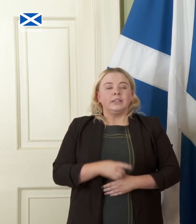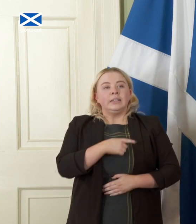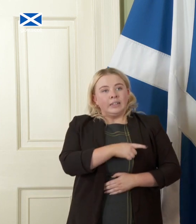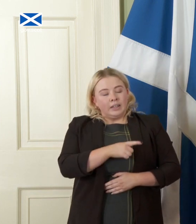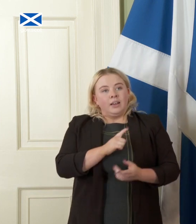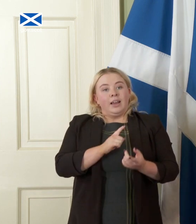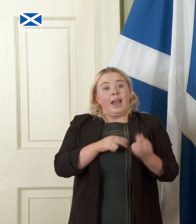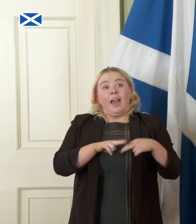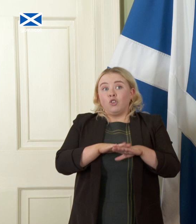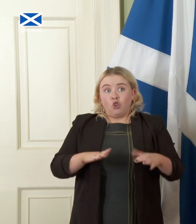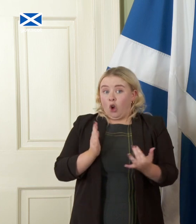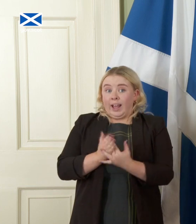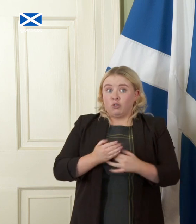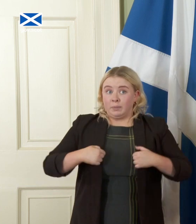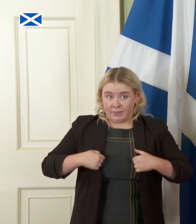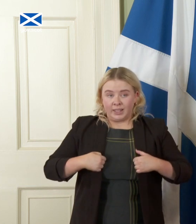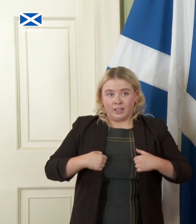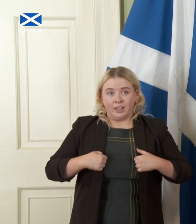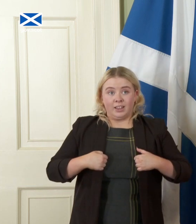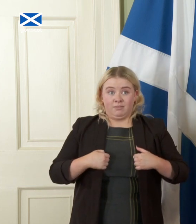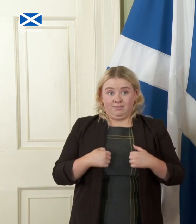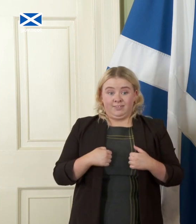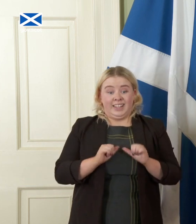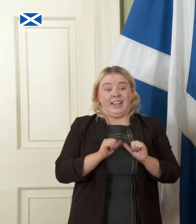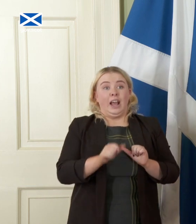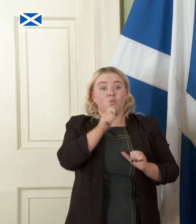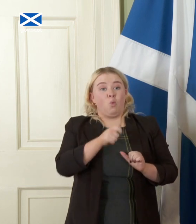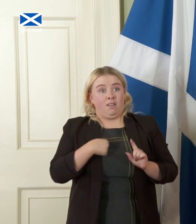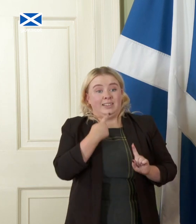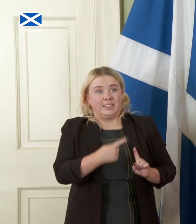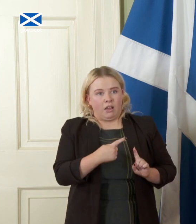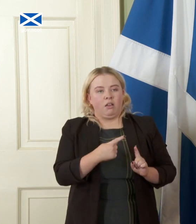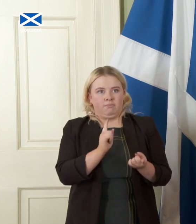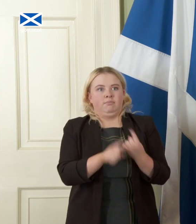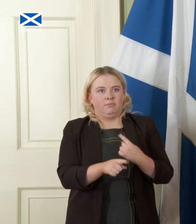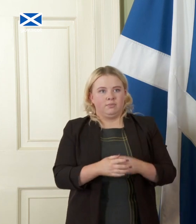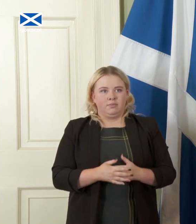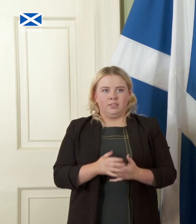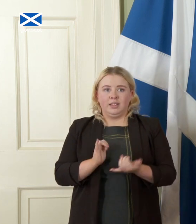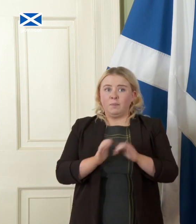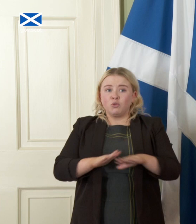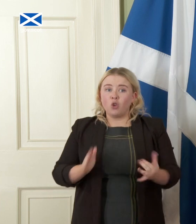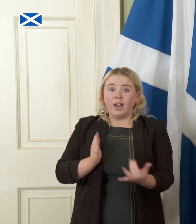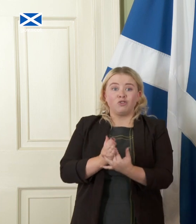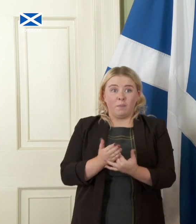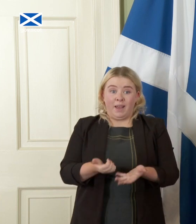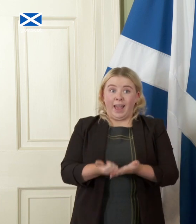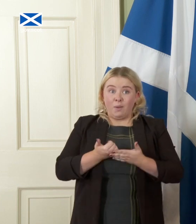had not interrupted me you would have found that was actually going to be the next words out of my mouth sometimes not interrupting gets you further than interrupting James